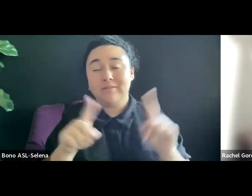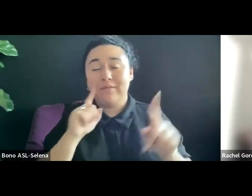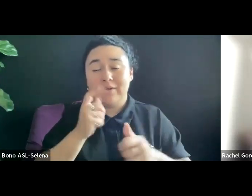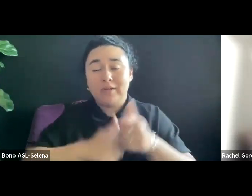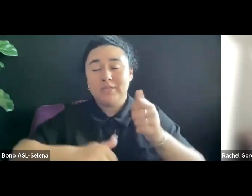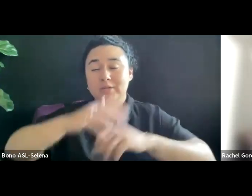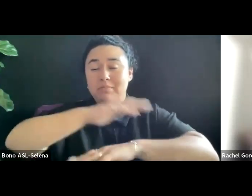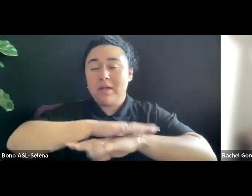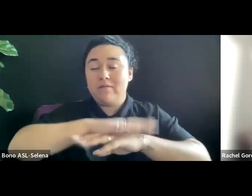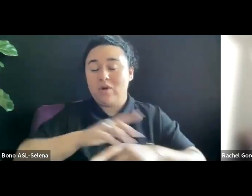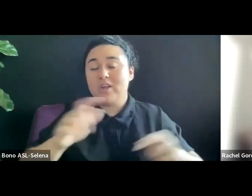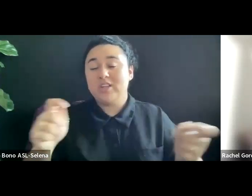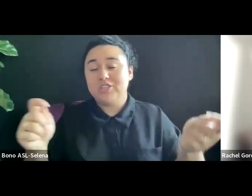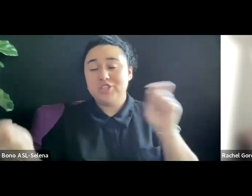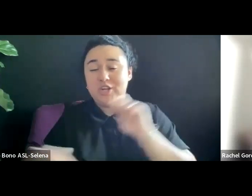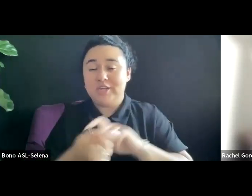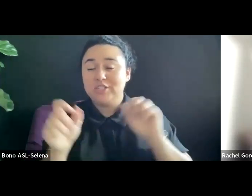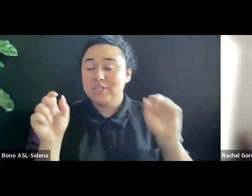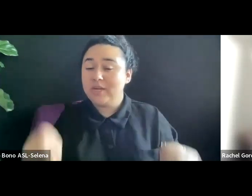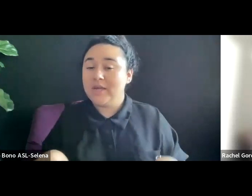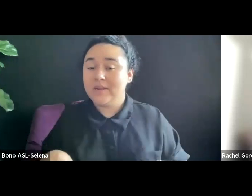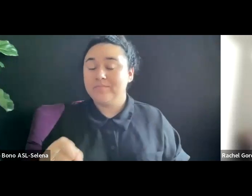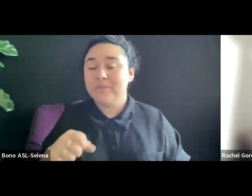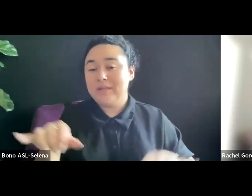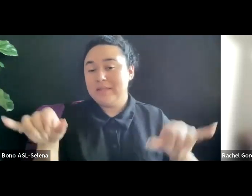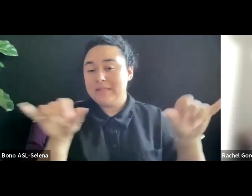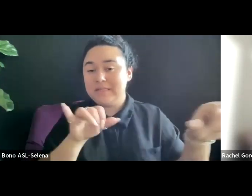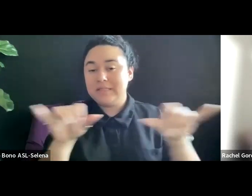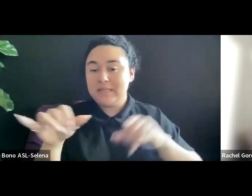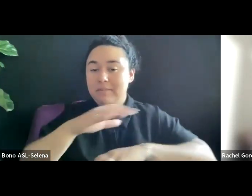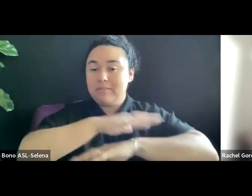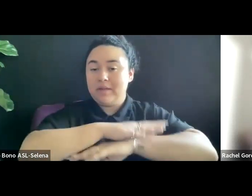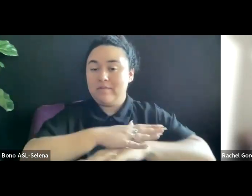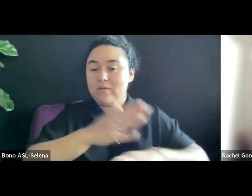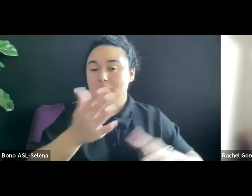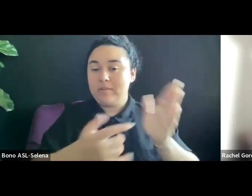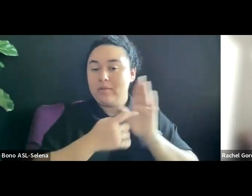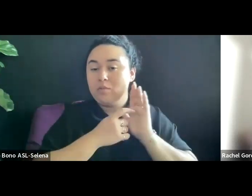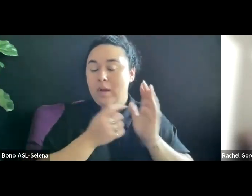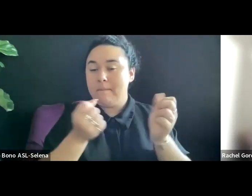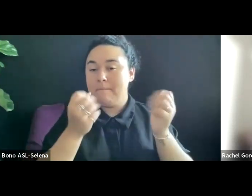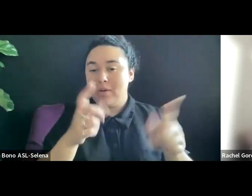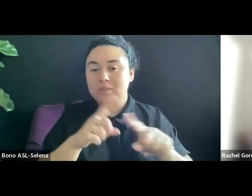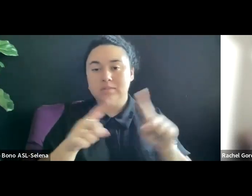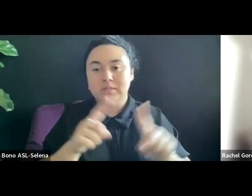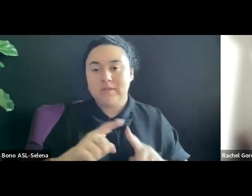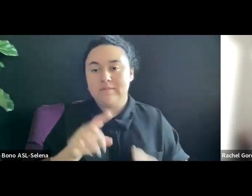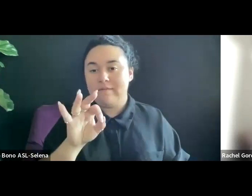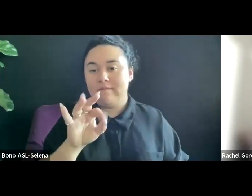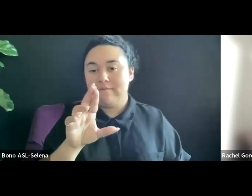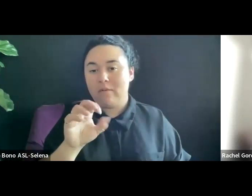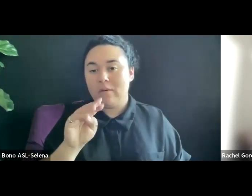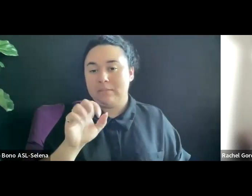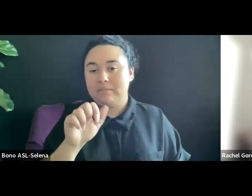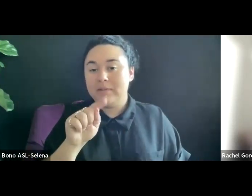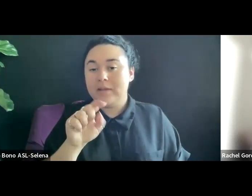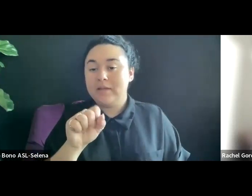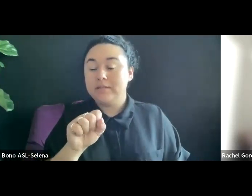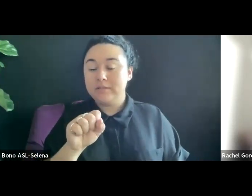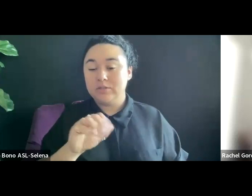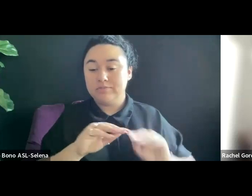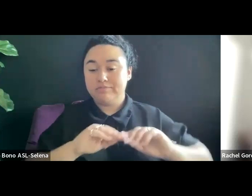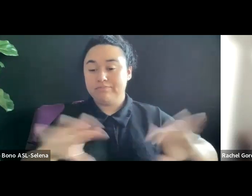THE SAME PLATFORM MAY REQUIRE MULTIPLE FORMATS TO BE ABLE TO DELIVER YOUR CONTENT TO DIFFERENT